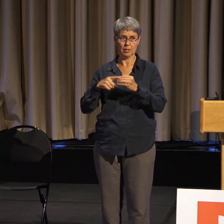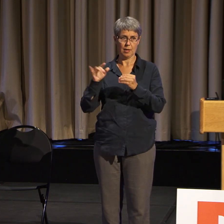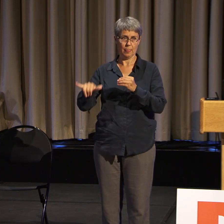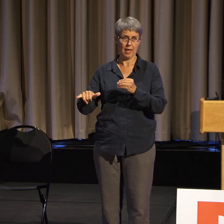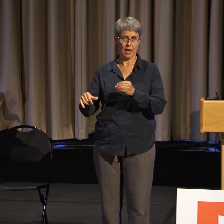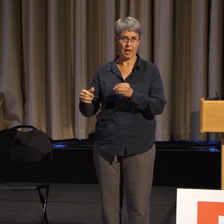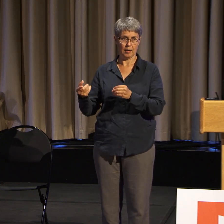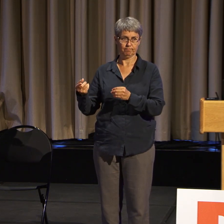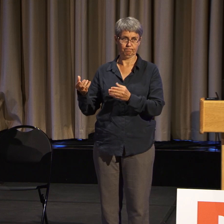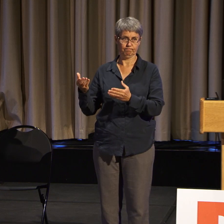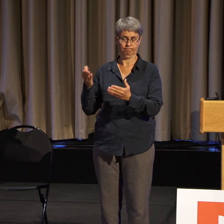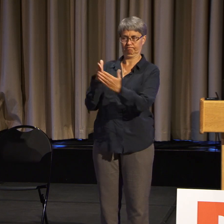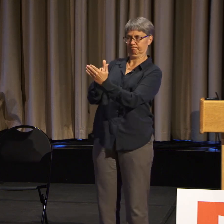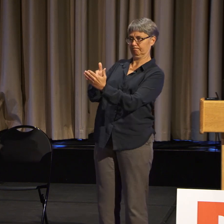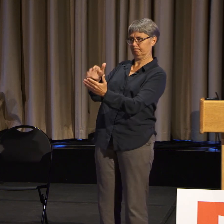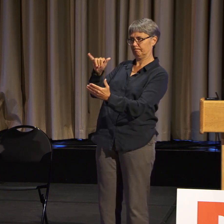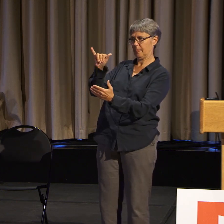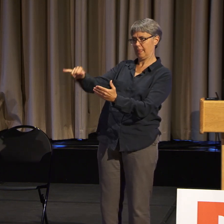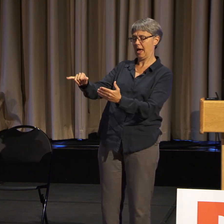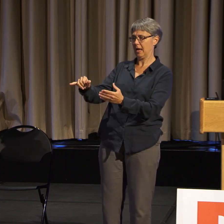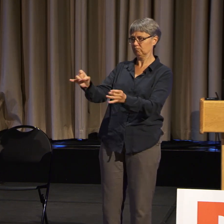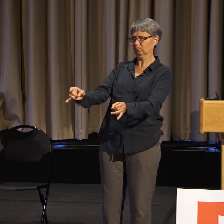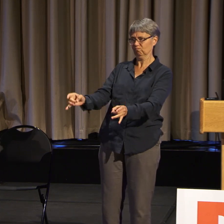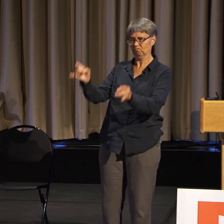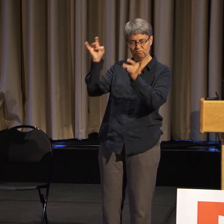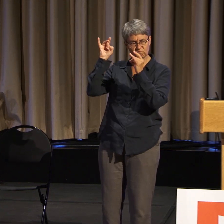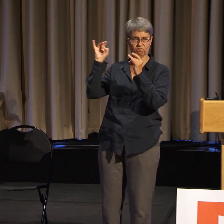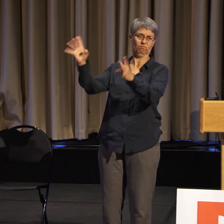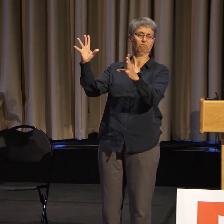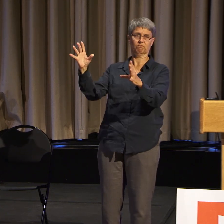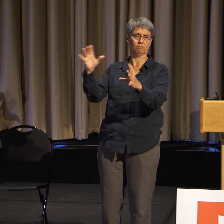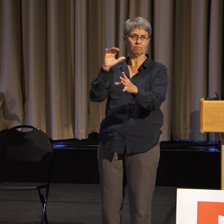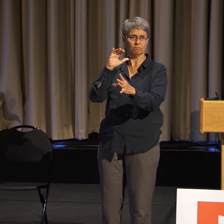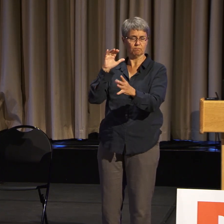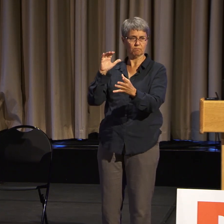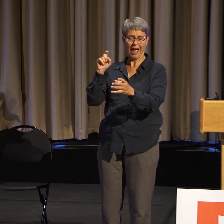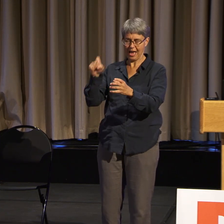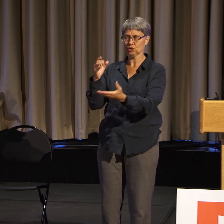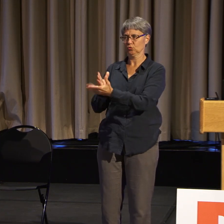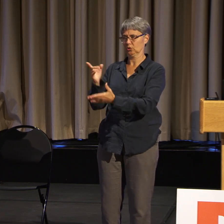on how that is absolutely horrible, and this must end.